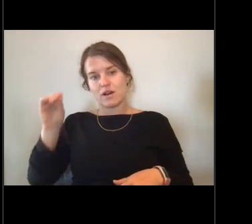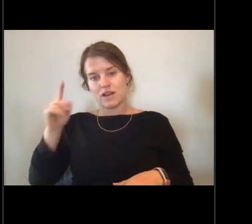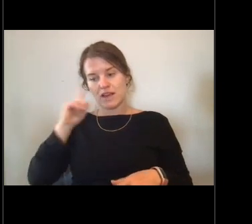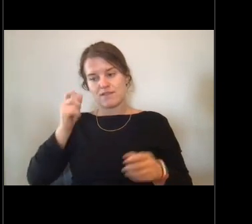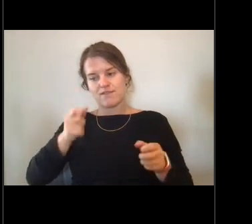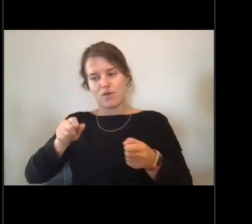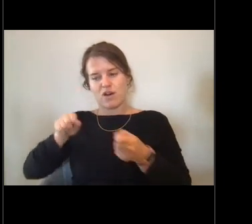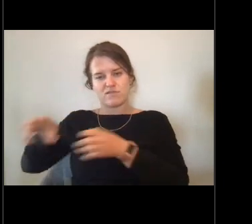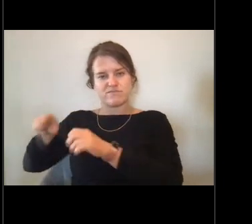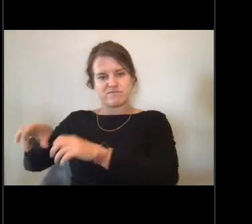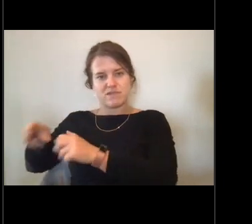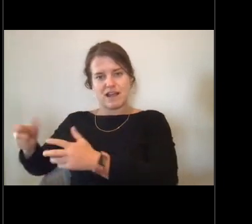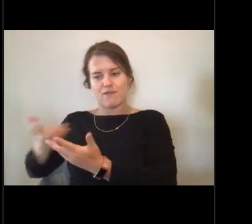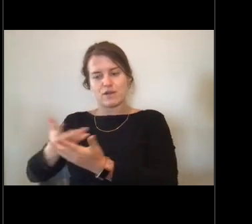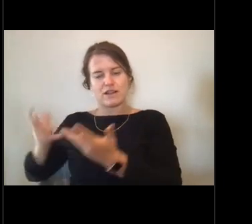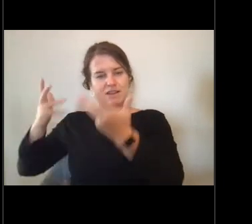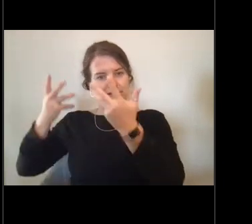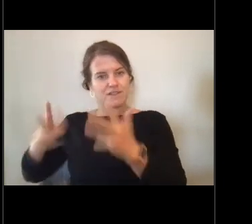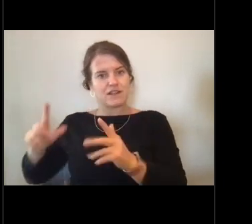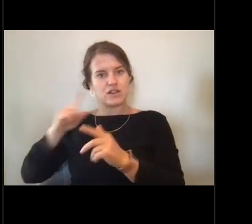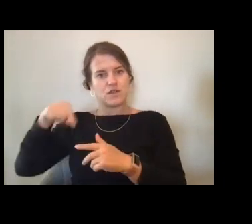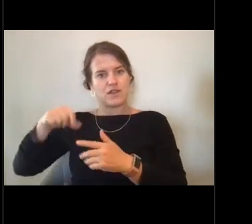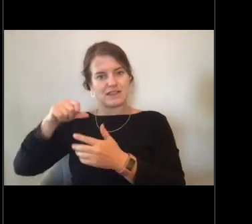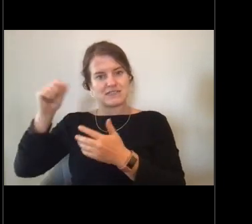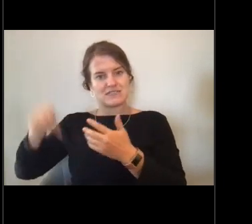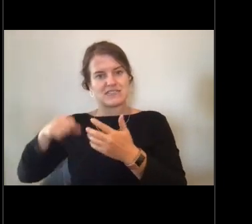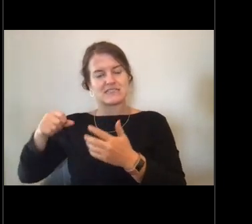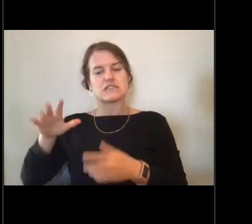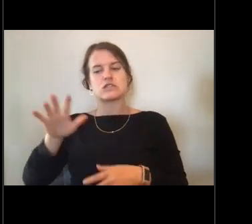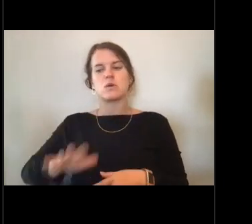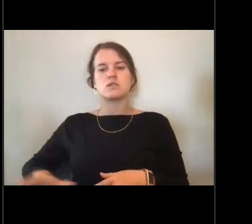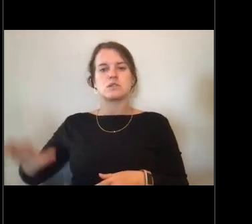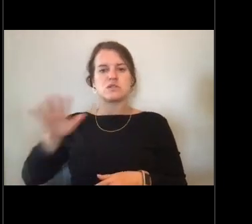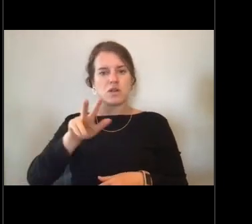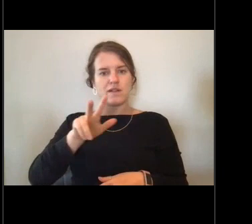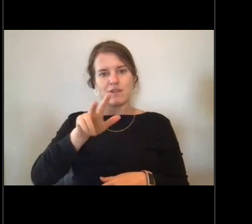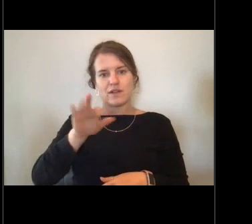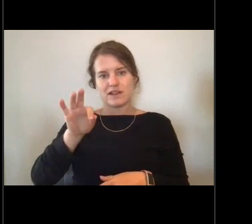And this is a 39 foot seas right here in this bullseye.